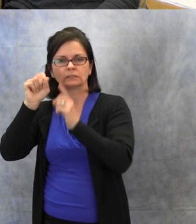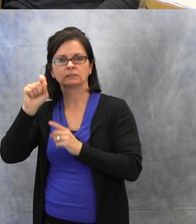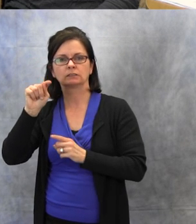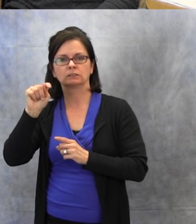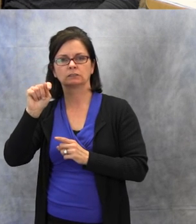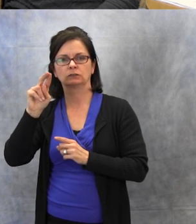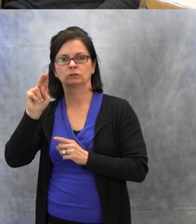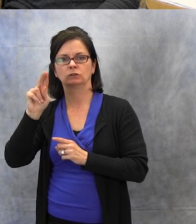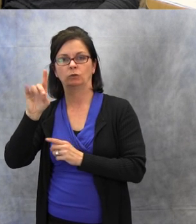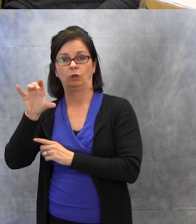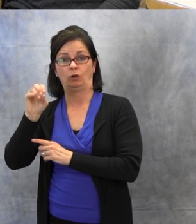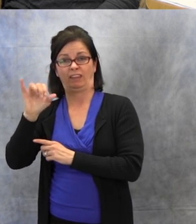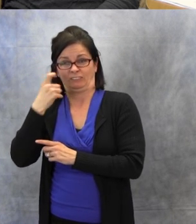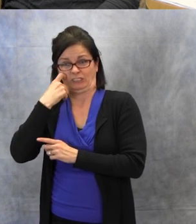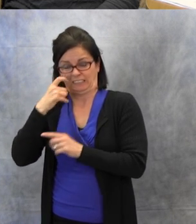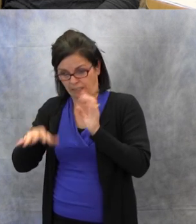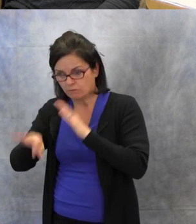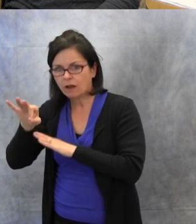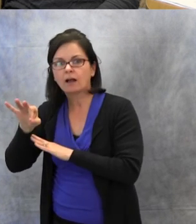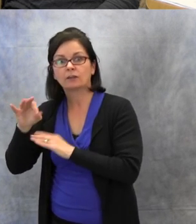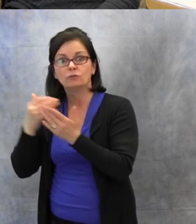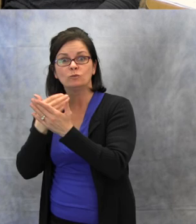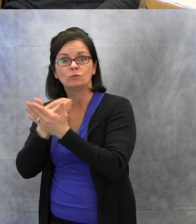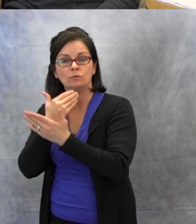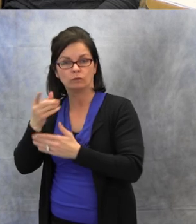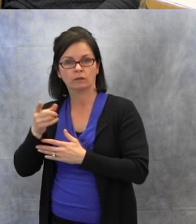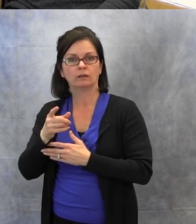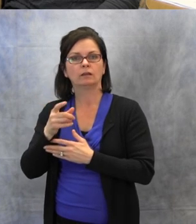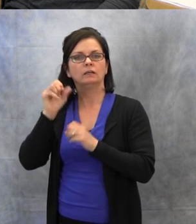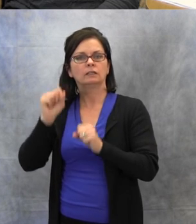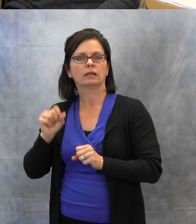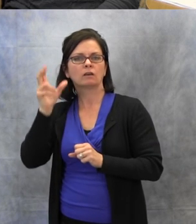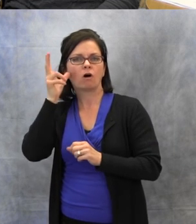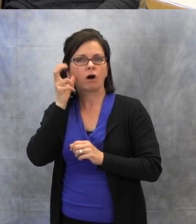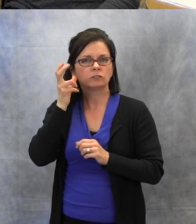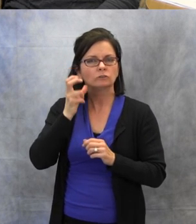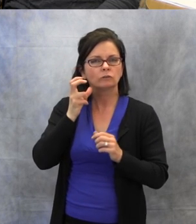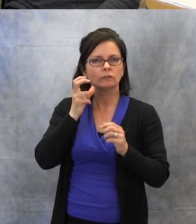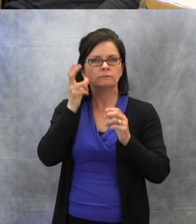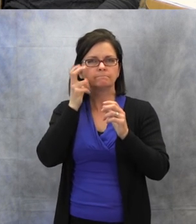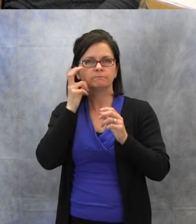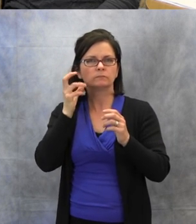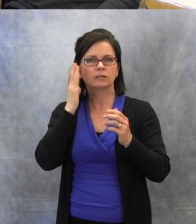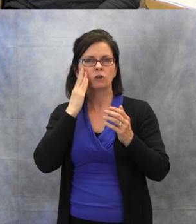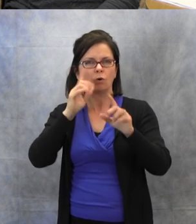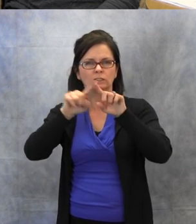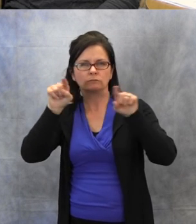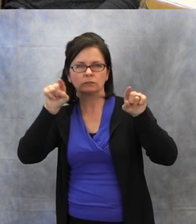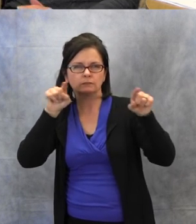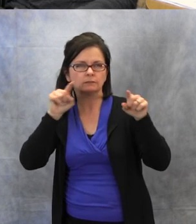and auditory processing skill work on that one.